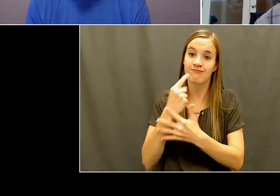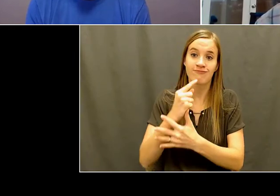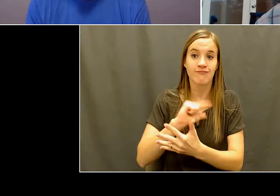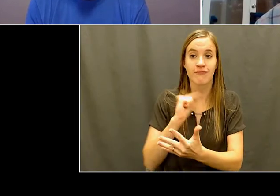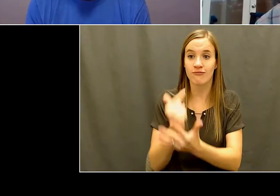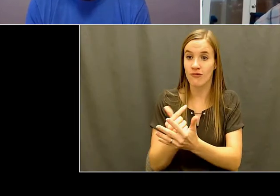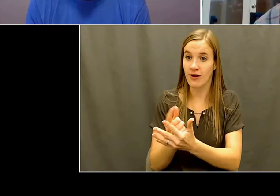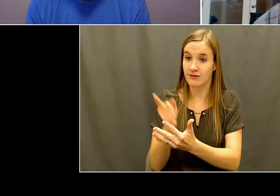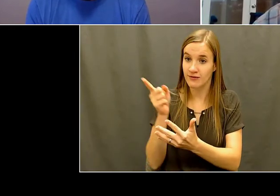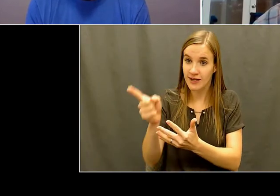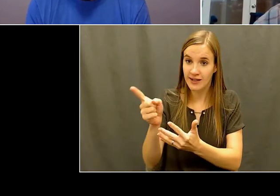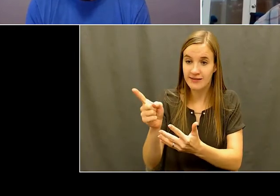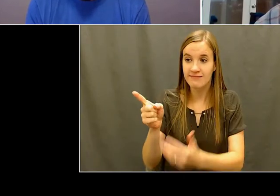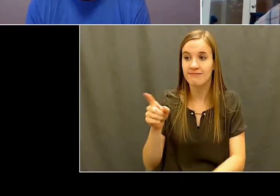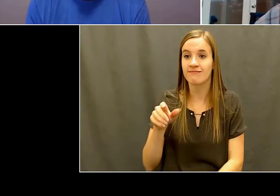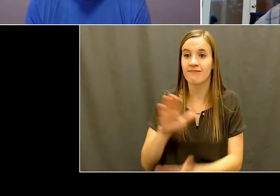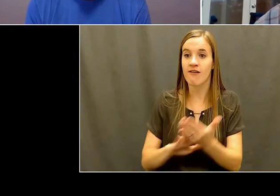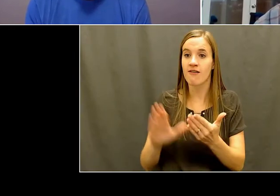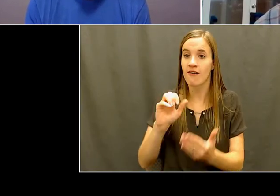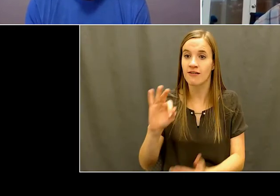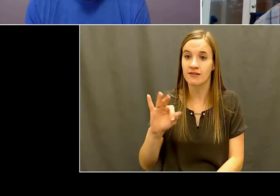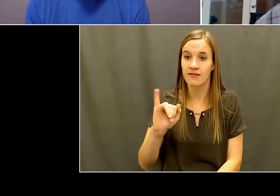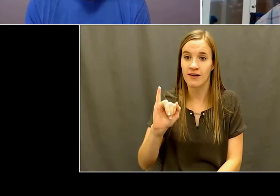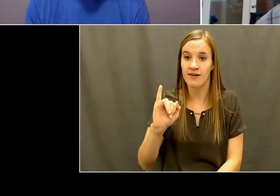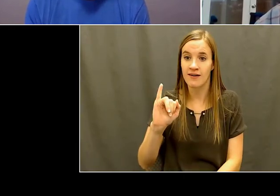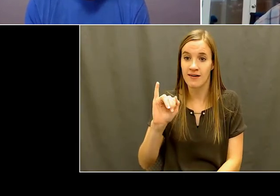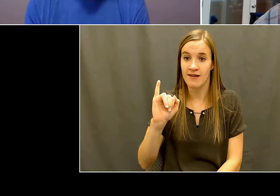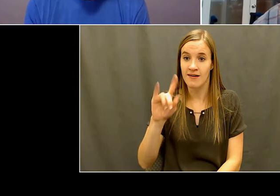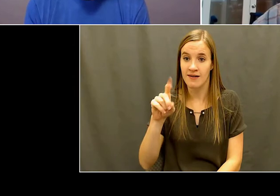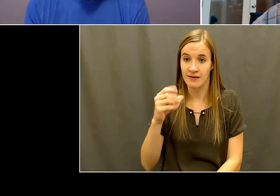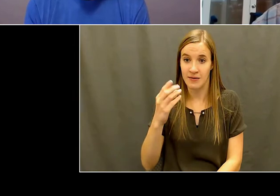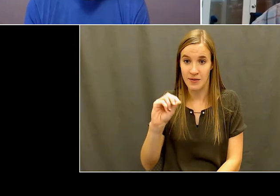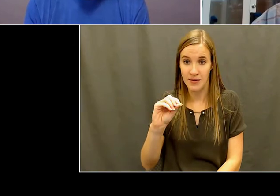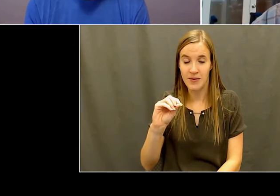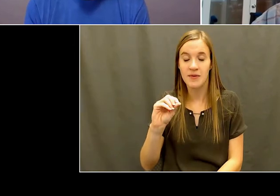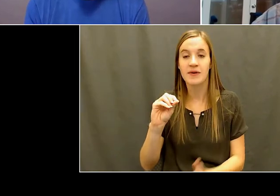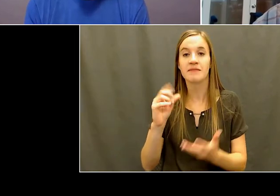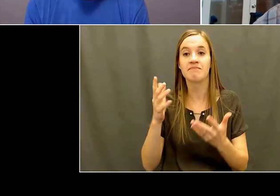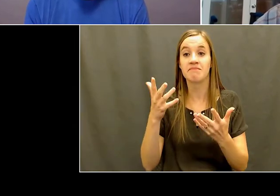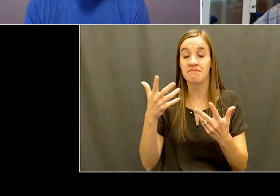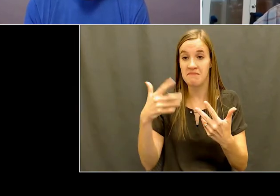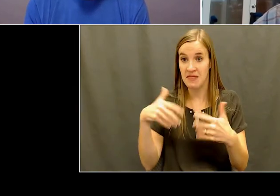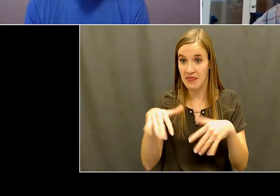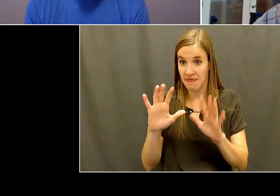College of Idaho. And, and then I got into a graduate